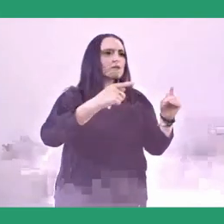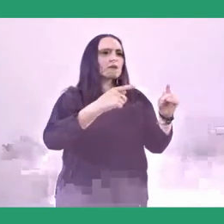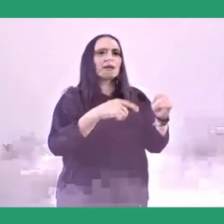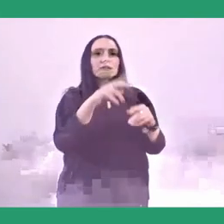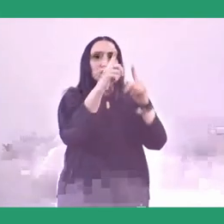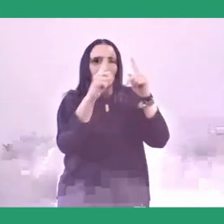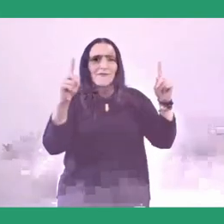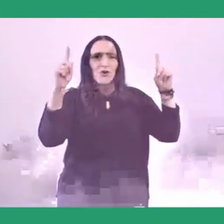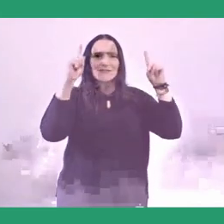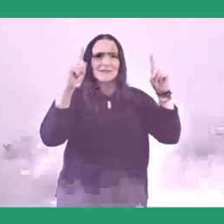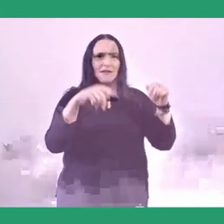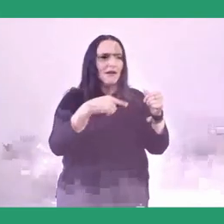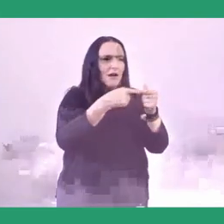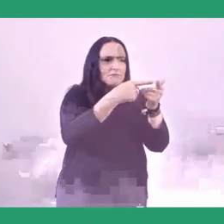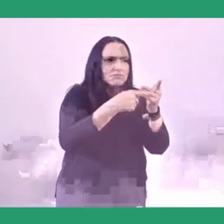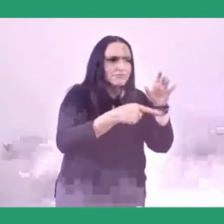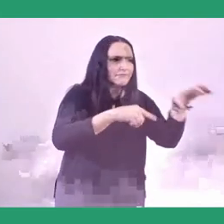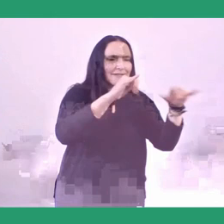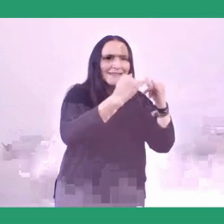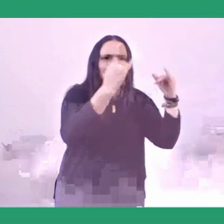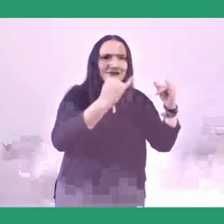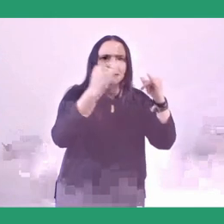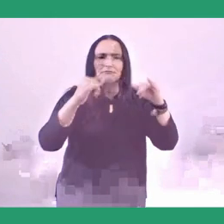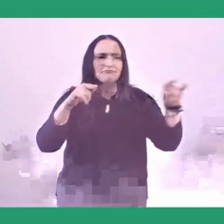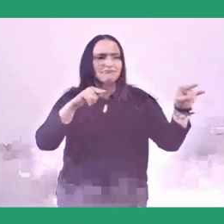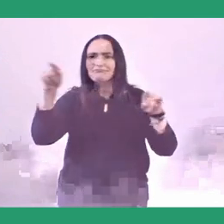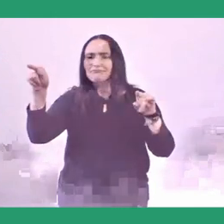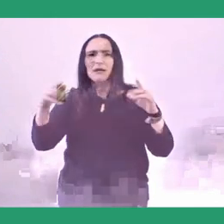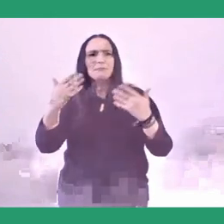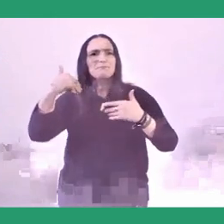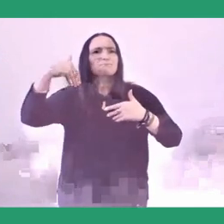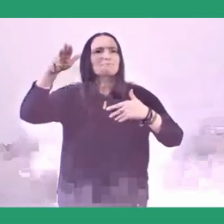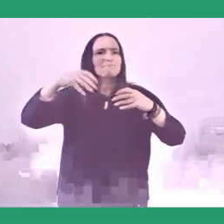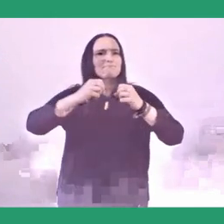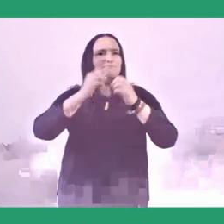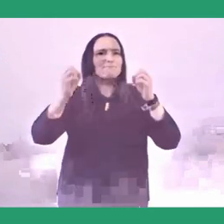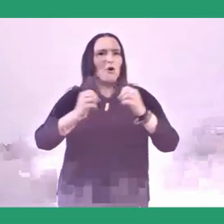I helped this Ministry of Villages and Marginalised Areas